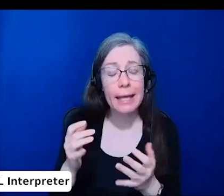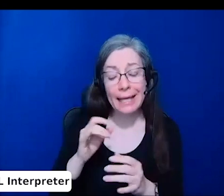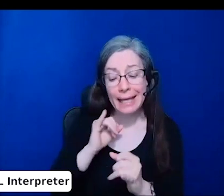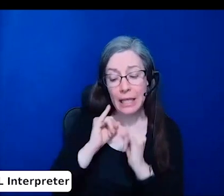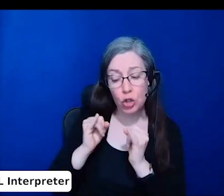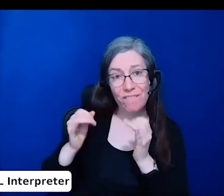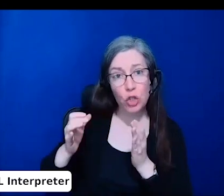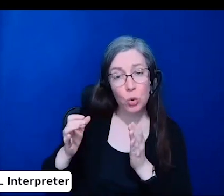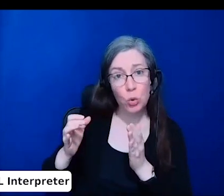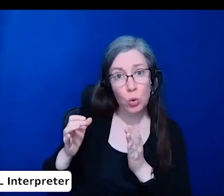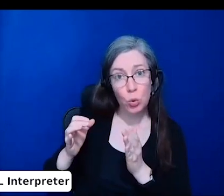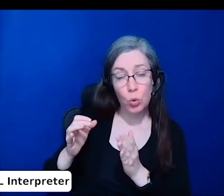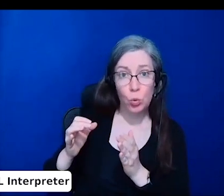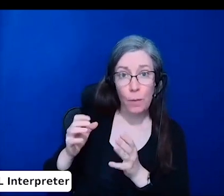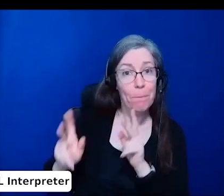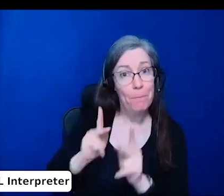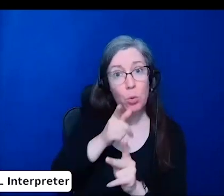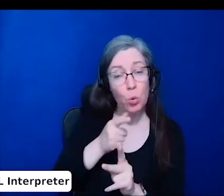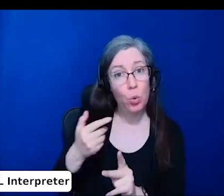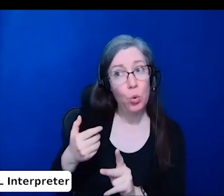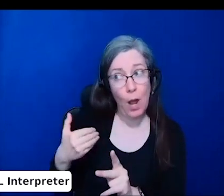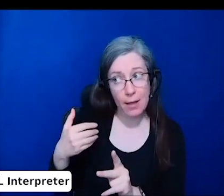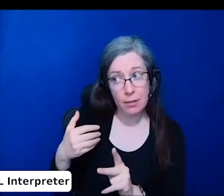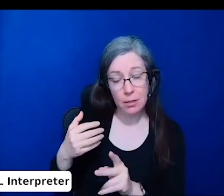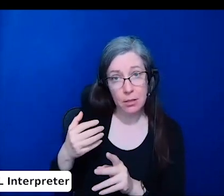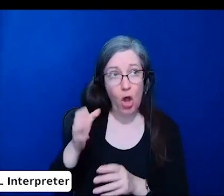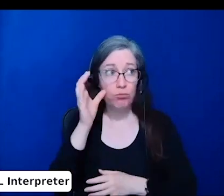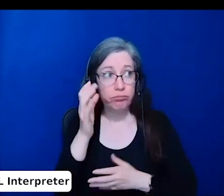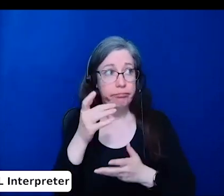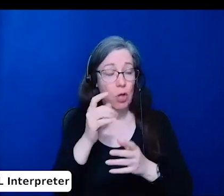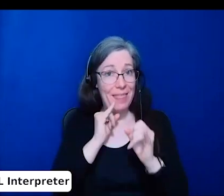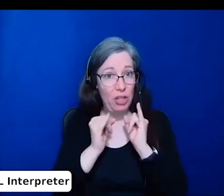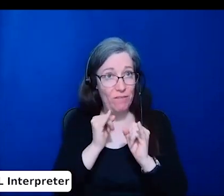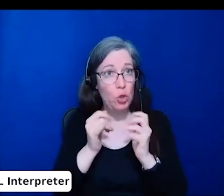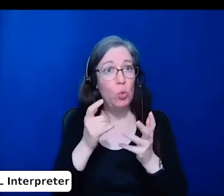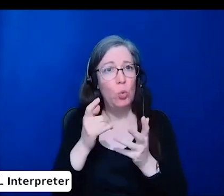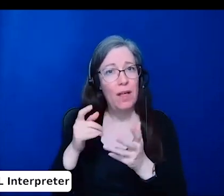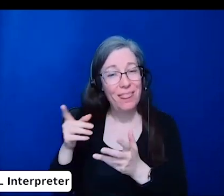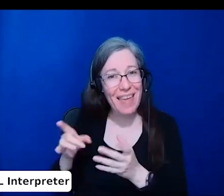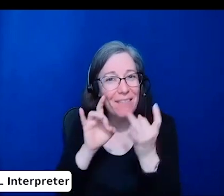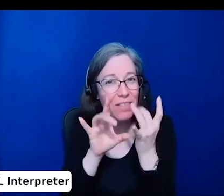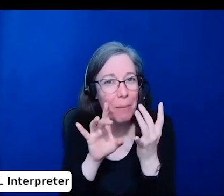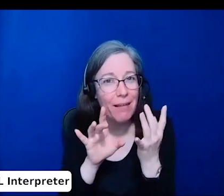and trust that providing that feedback will not adversely affect their chances of success